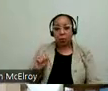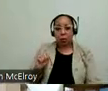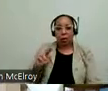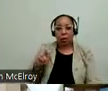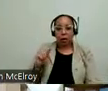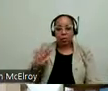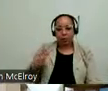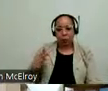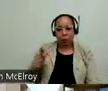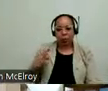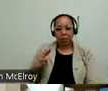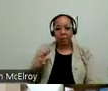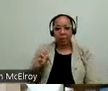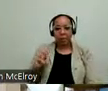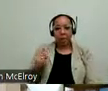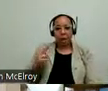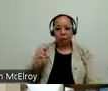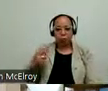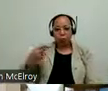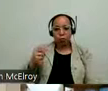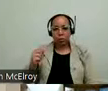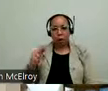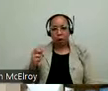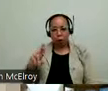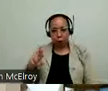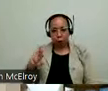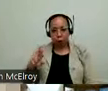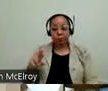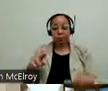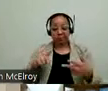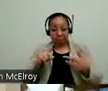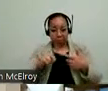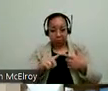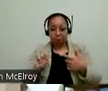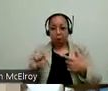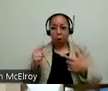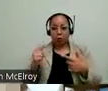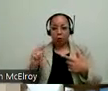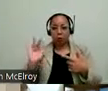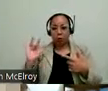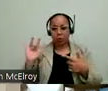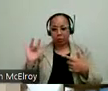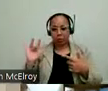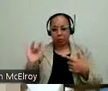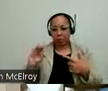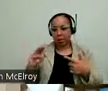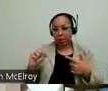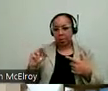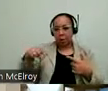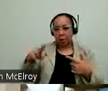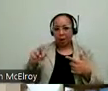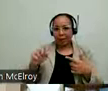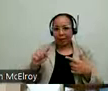is on August 4 at Montrose harbor. Another one is August 25th. At